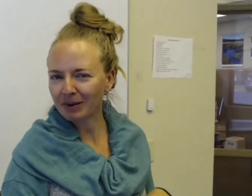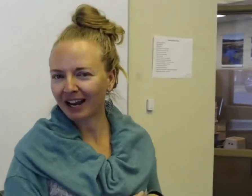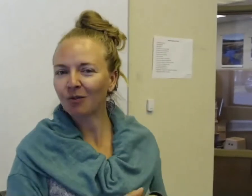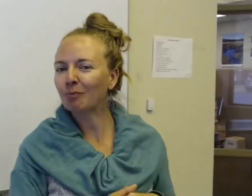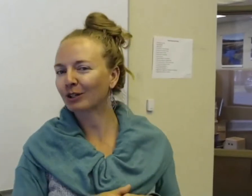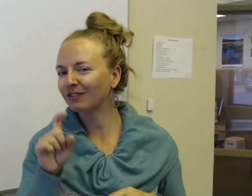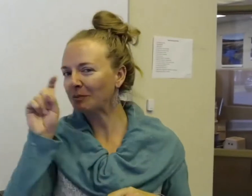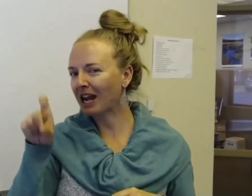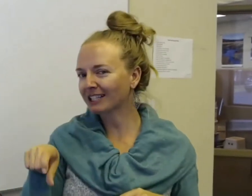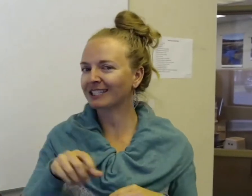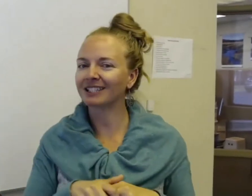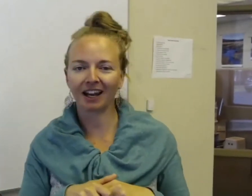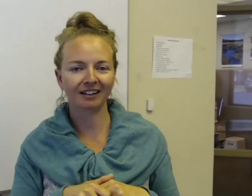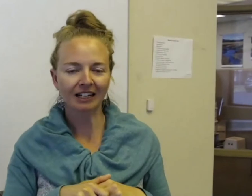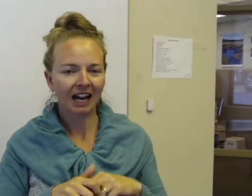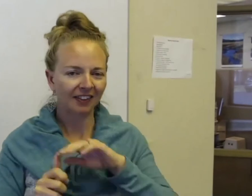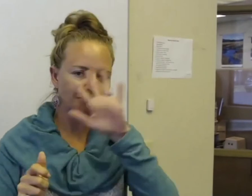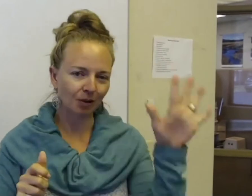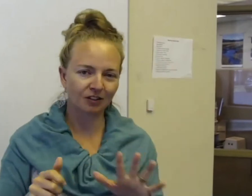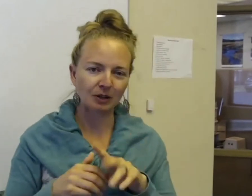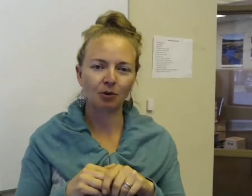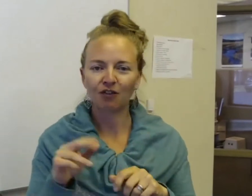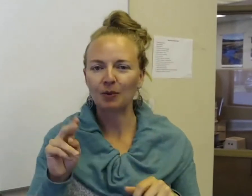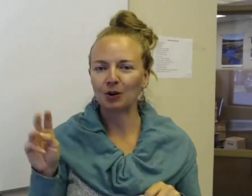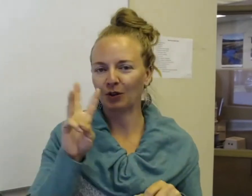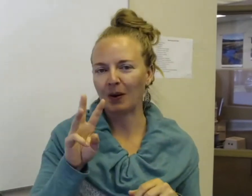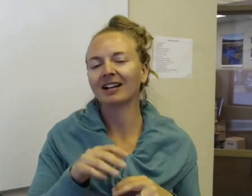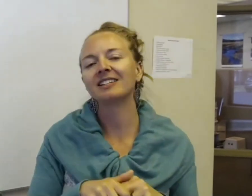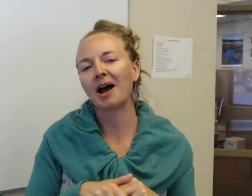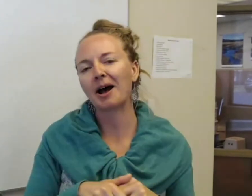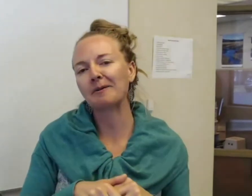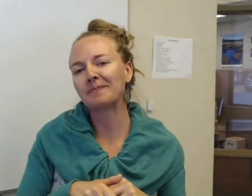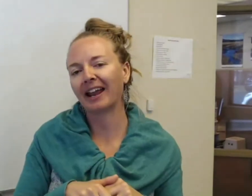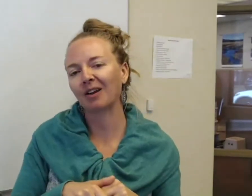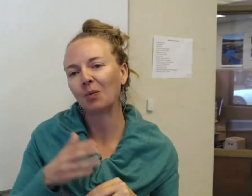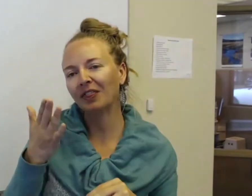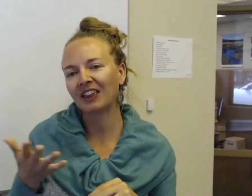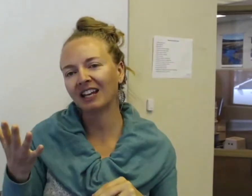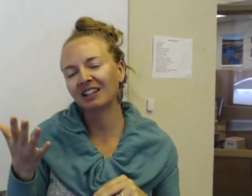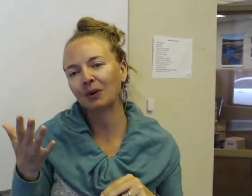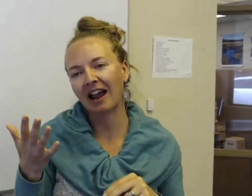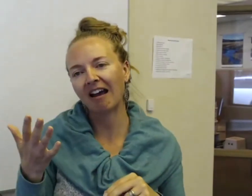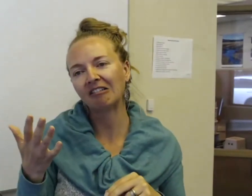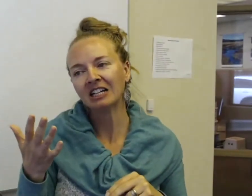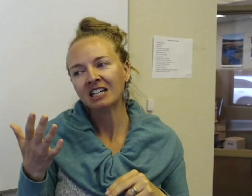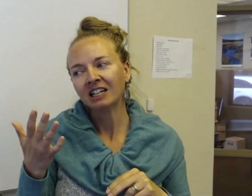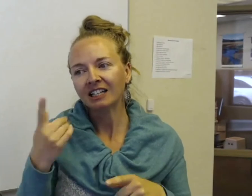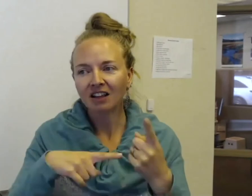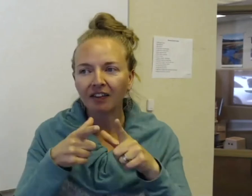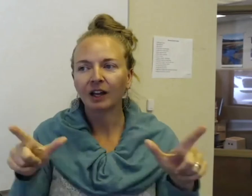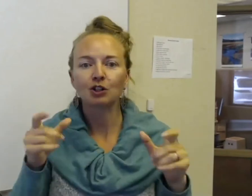maybe have one person from Texas, and I think most other people are from the Northwest. And one thing that we have, in sign language,